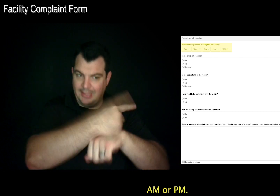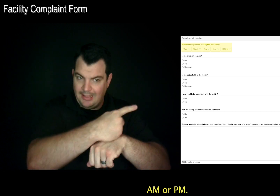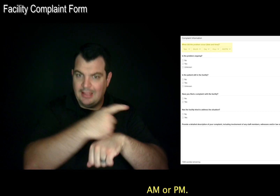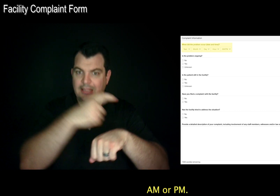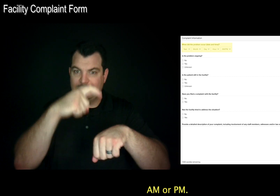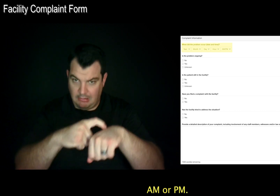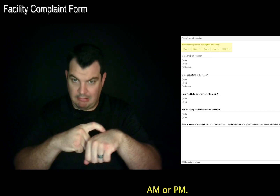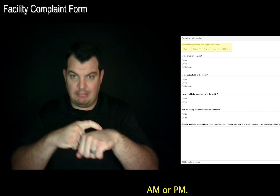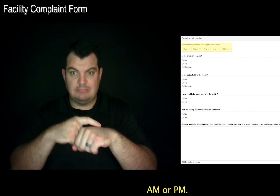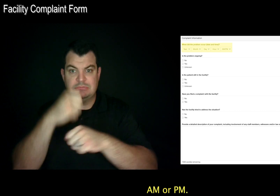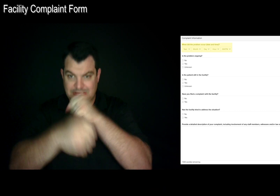AM or PM.